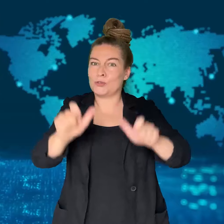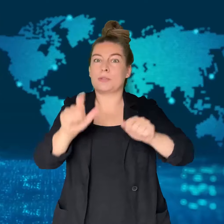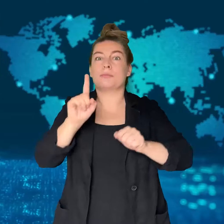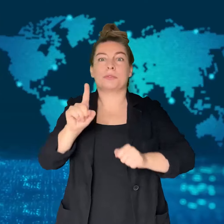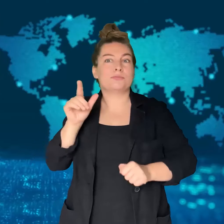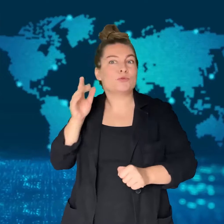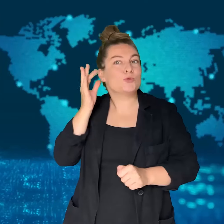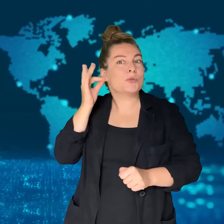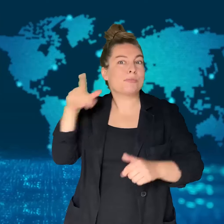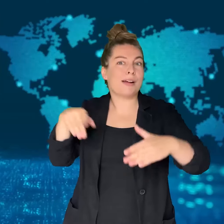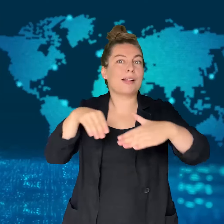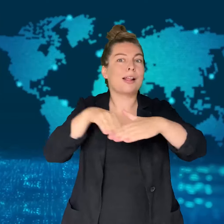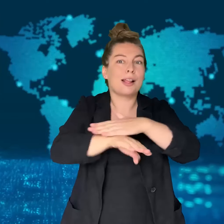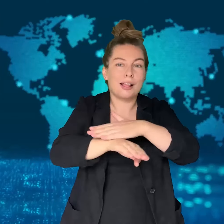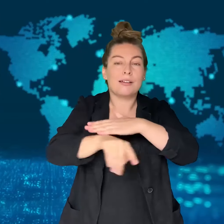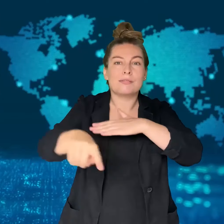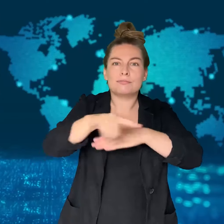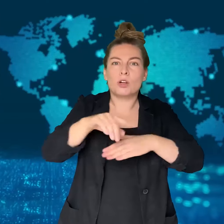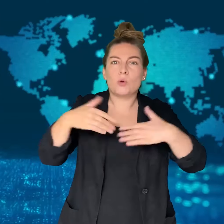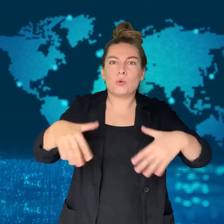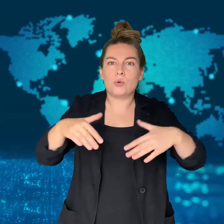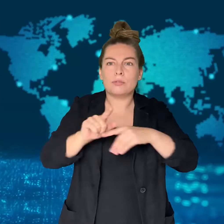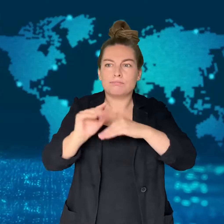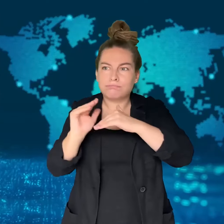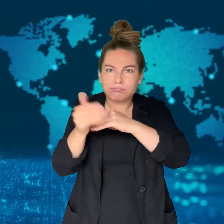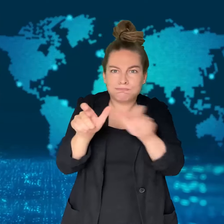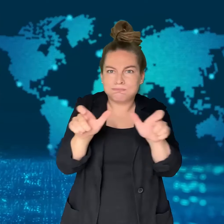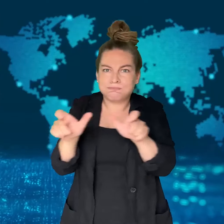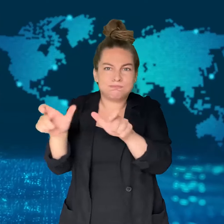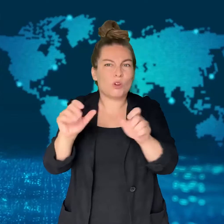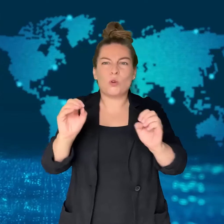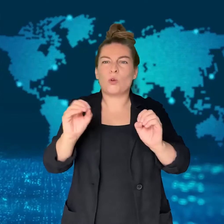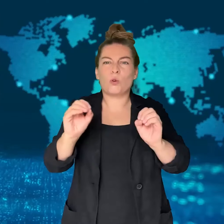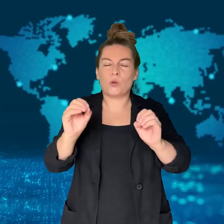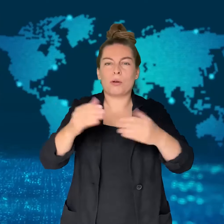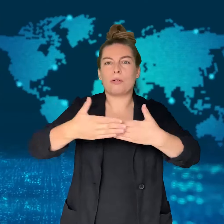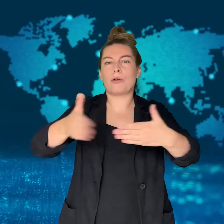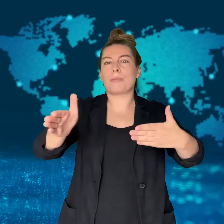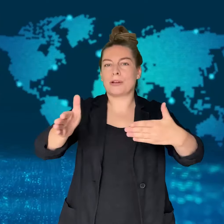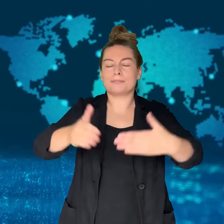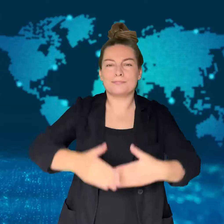it was not a high-security area.